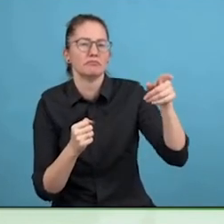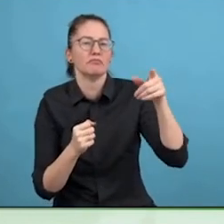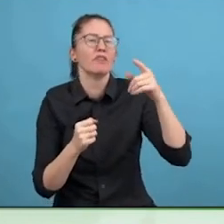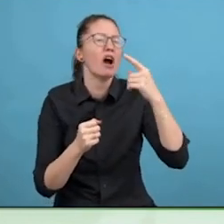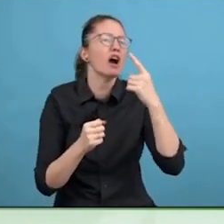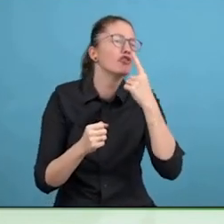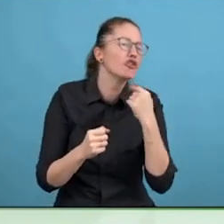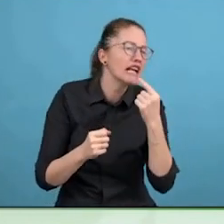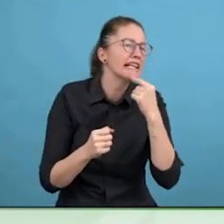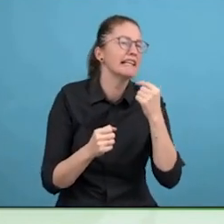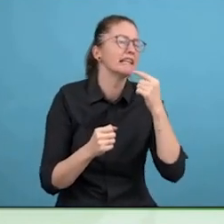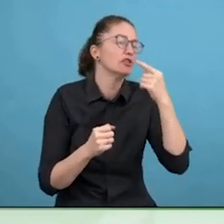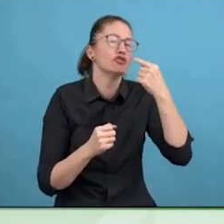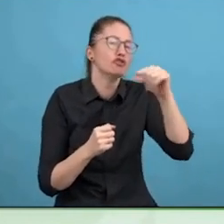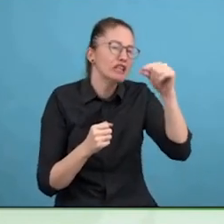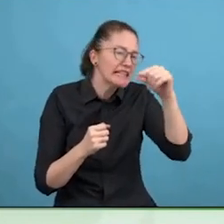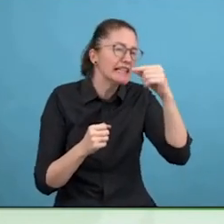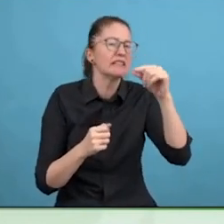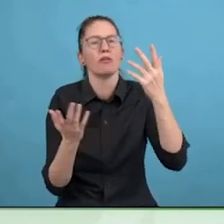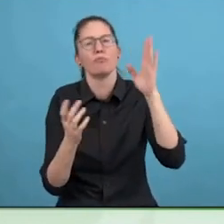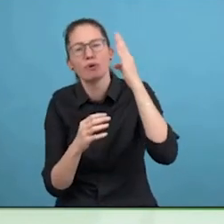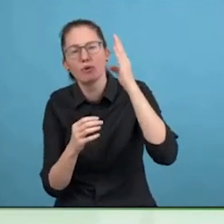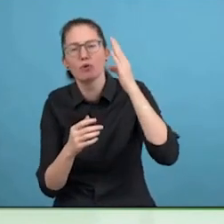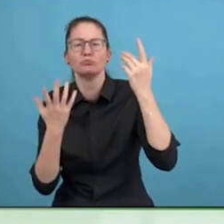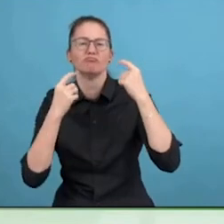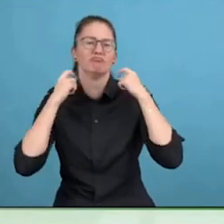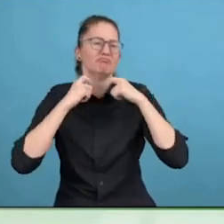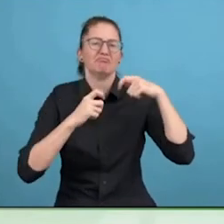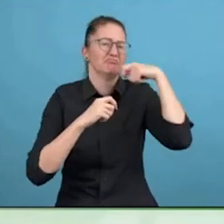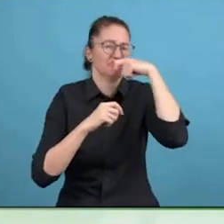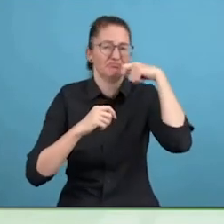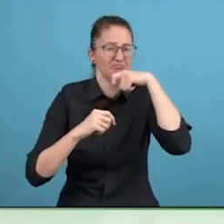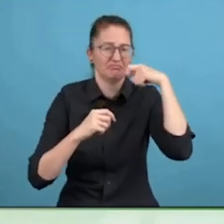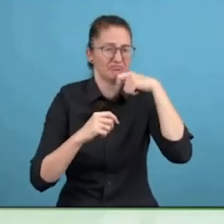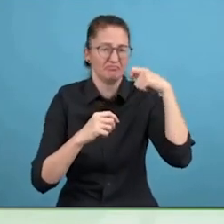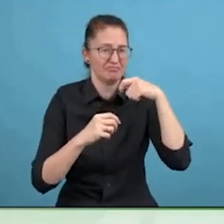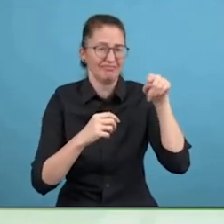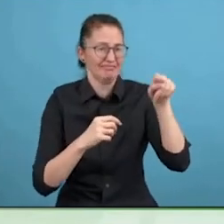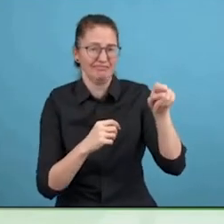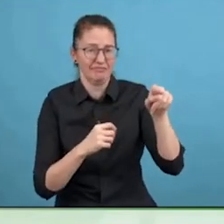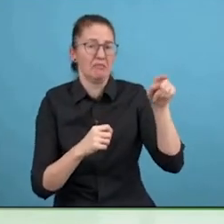You have been innovating because you have a necessity, and that is the thing we want to get to.